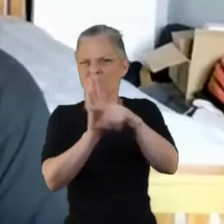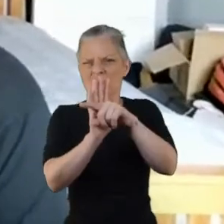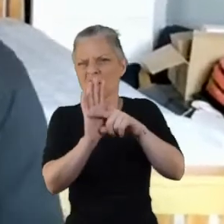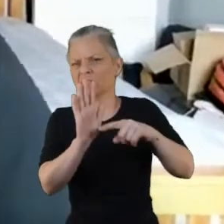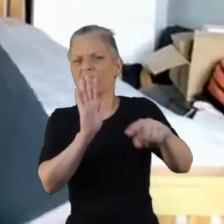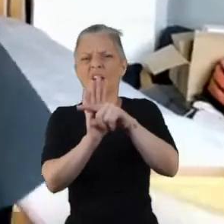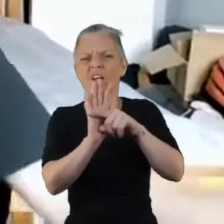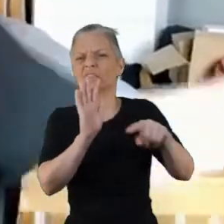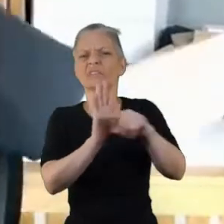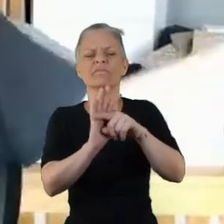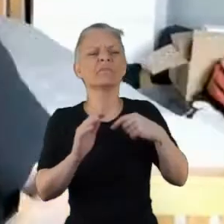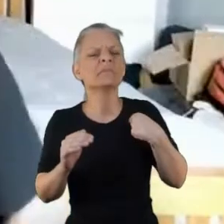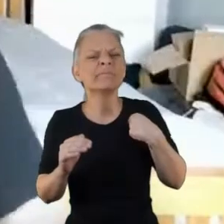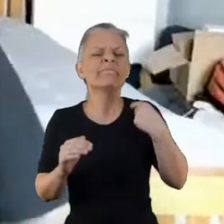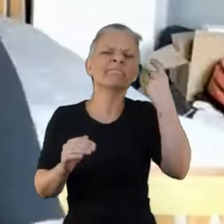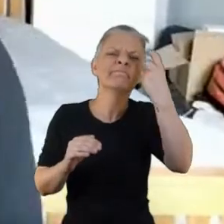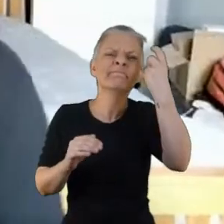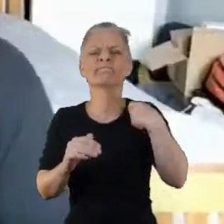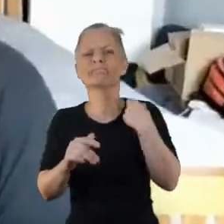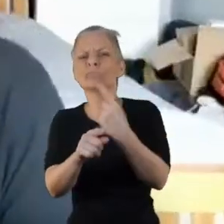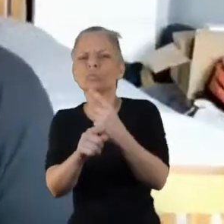rather than their doctor or whatever.